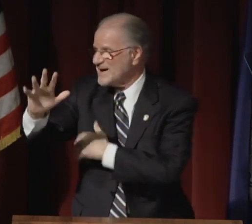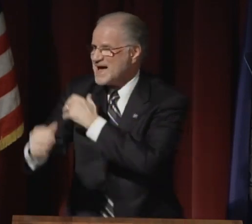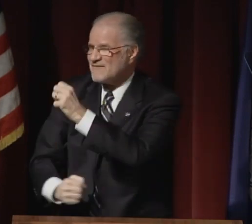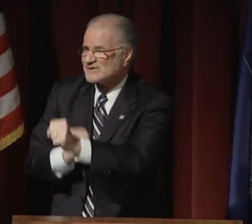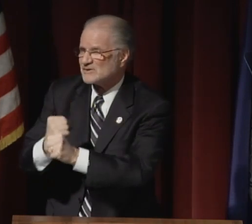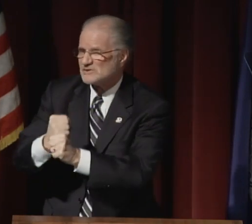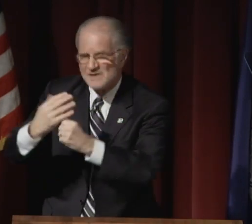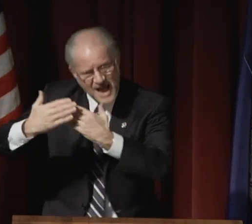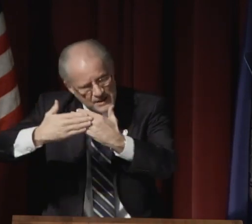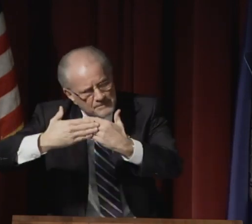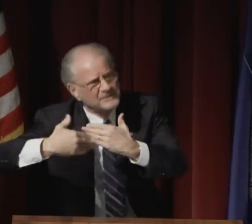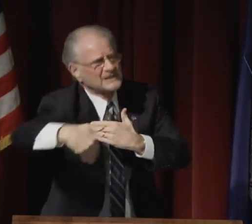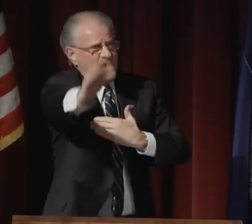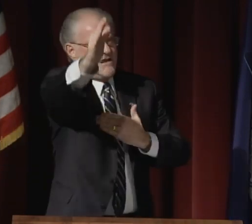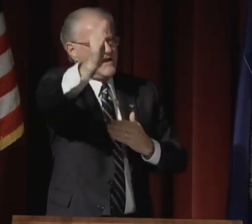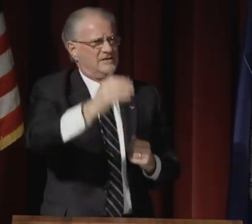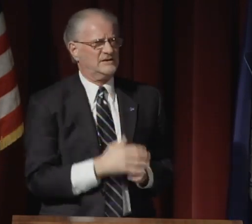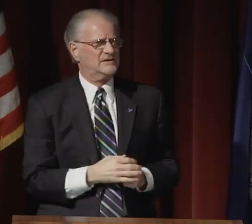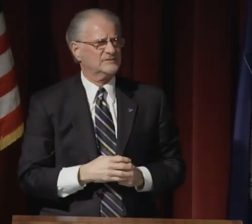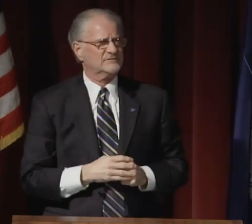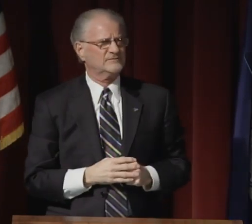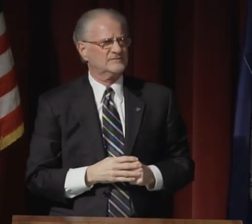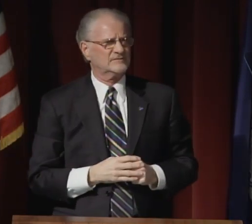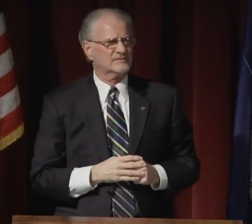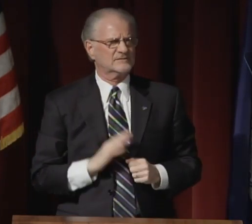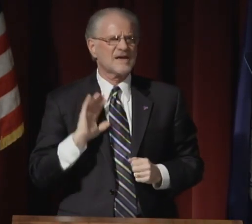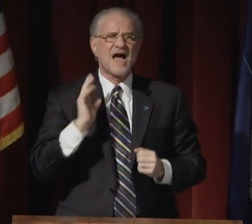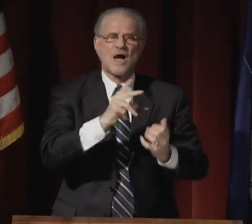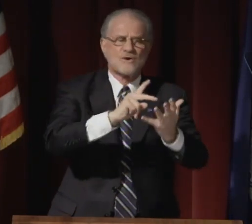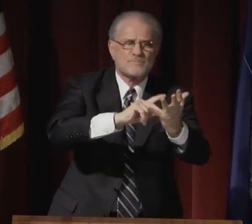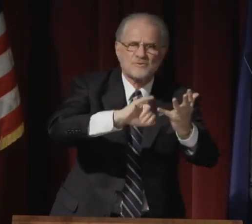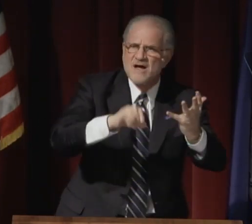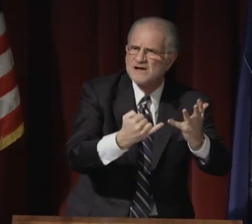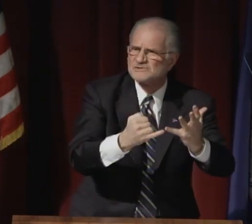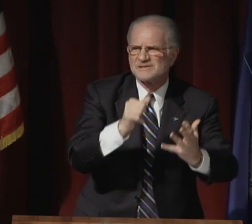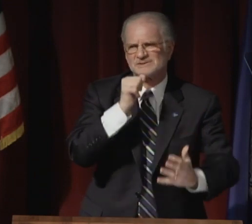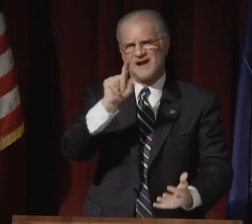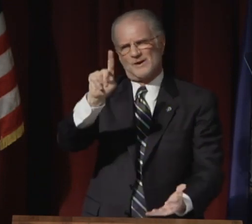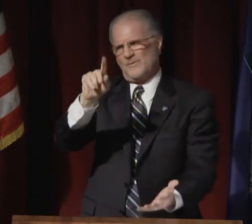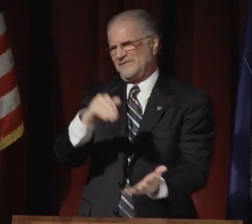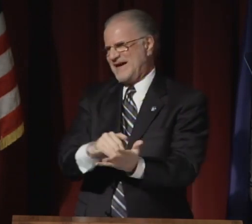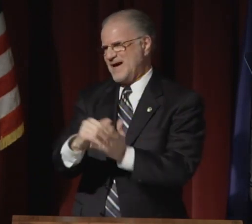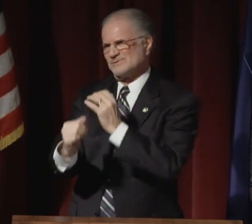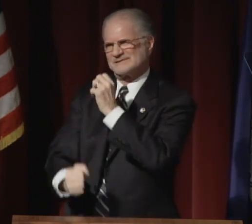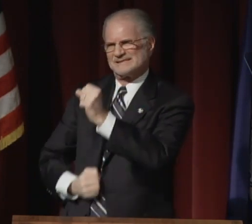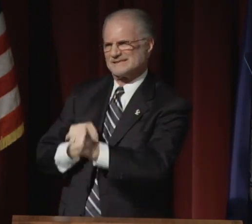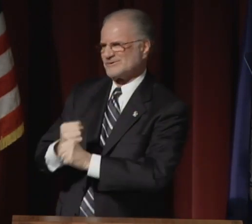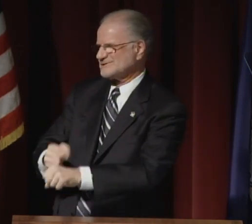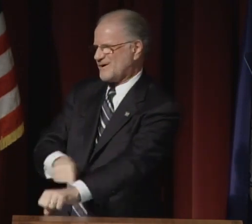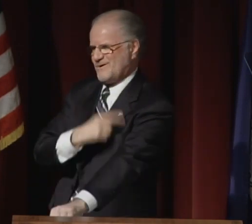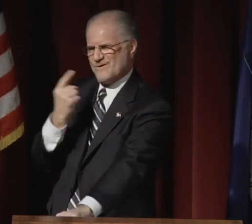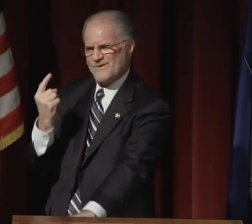for the next 20 to 25 years, and beyond.